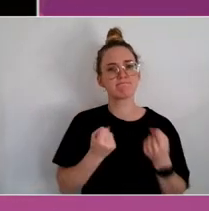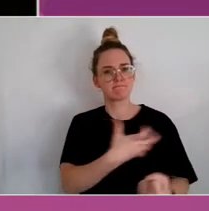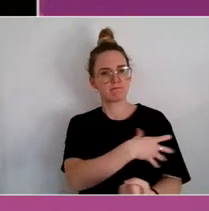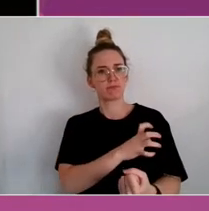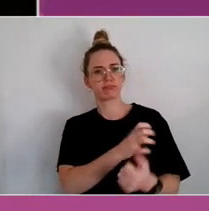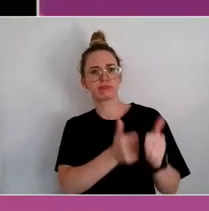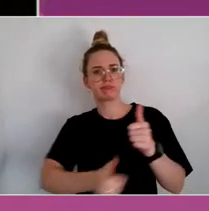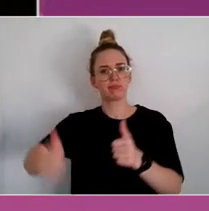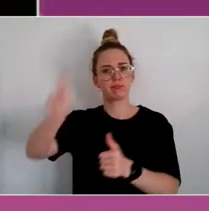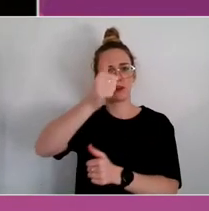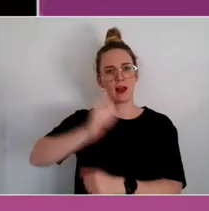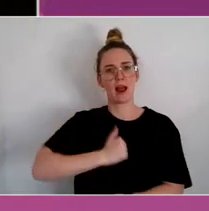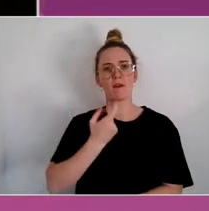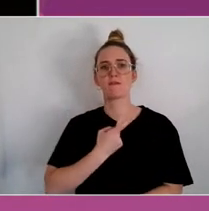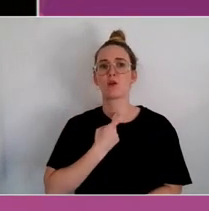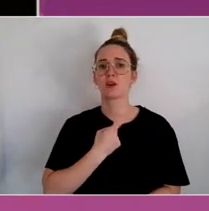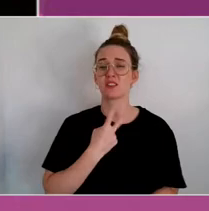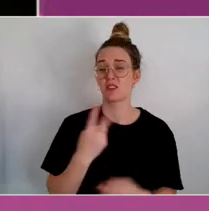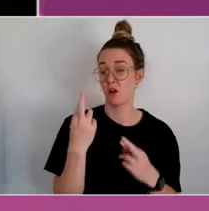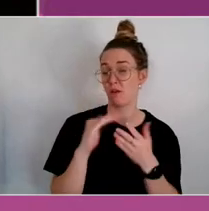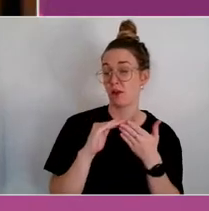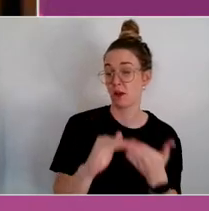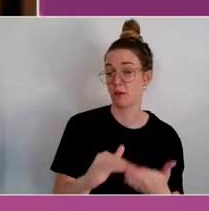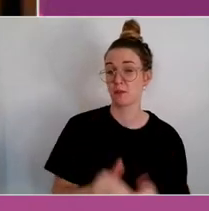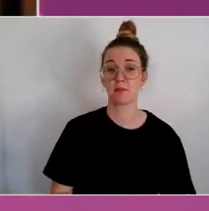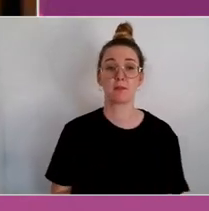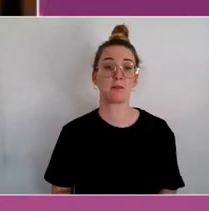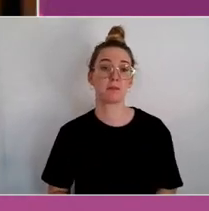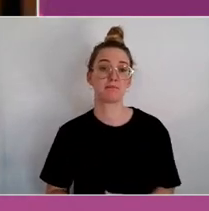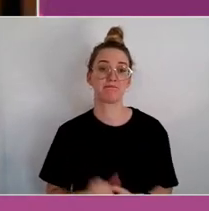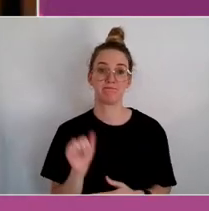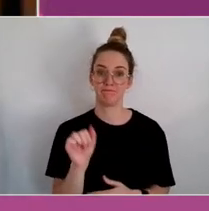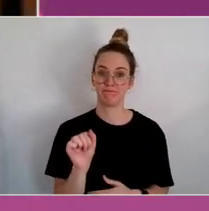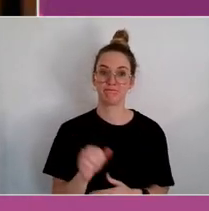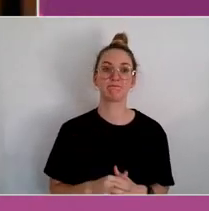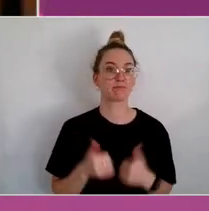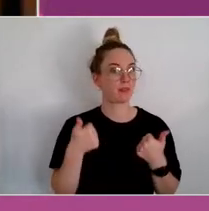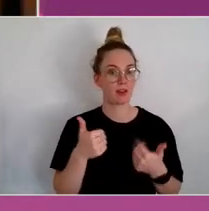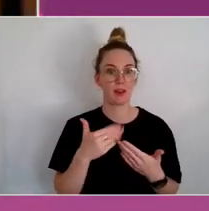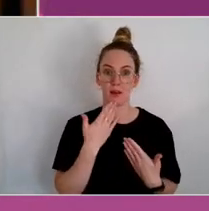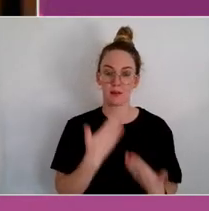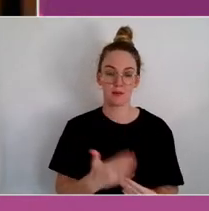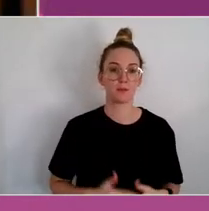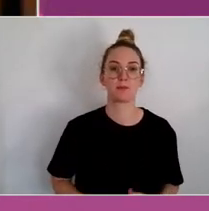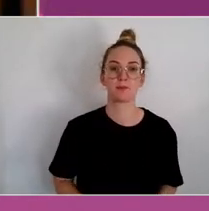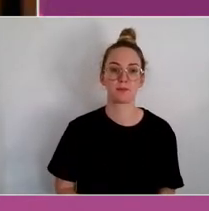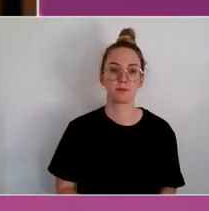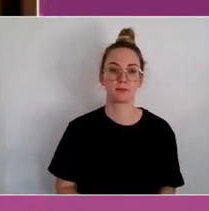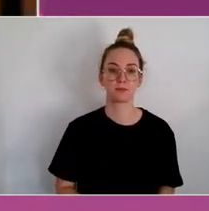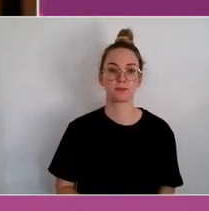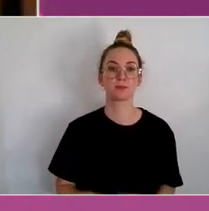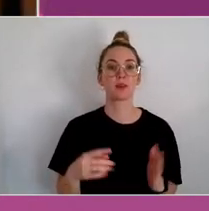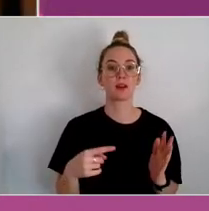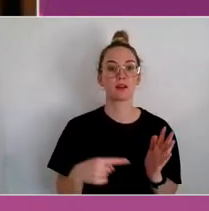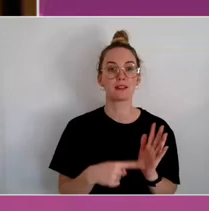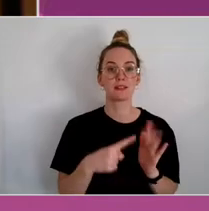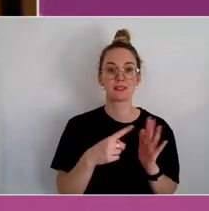I hope that helps. Very much so. Thank you for that. Got a question from Tim Butcher from the University of Tasmania.